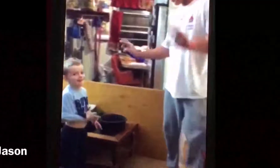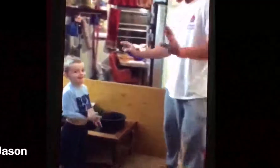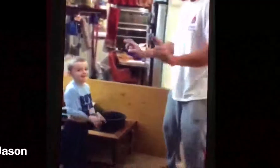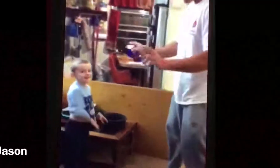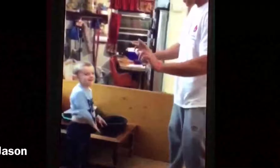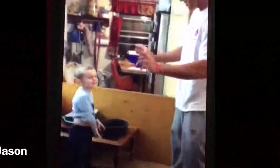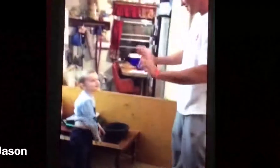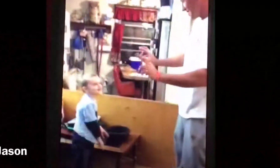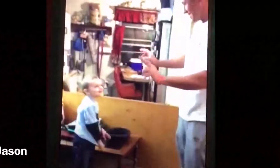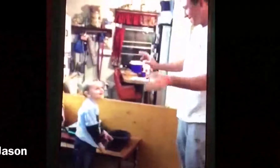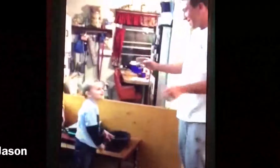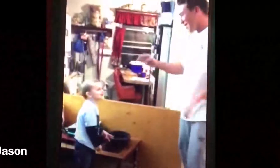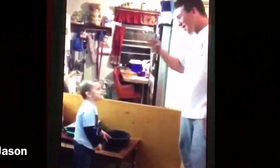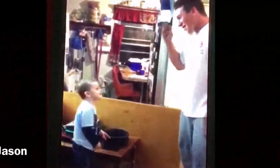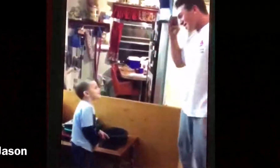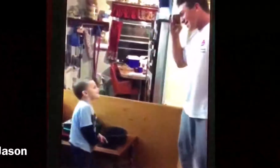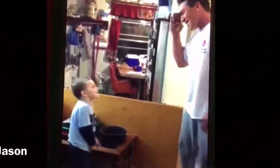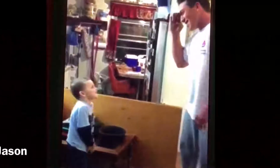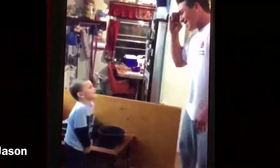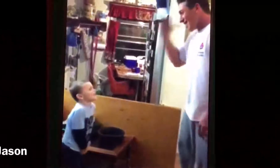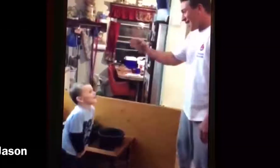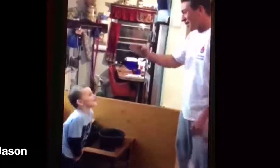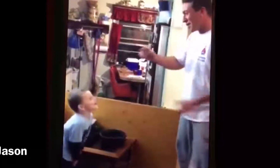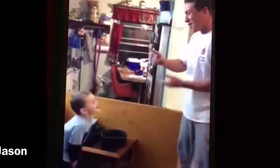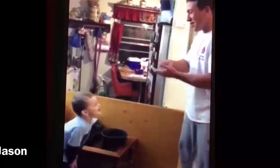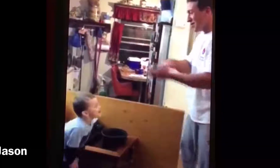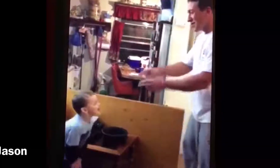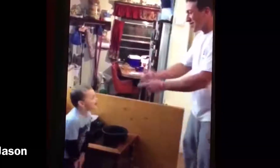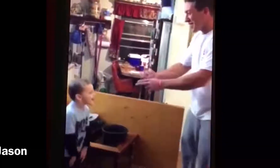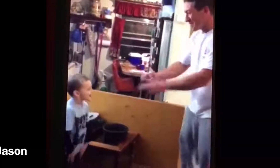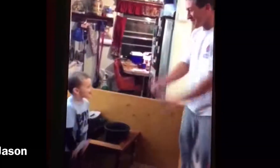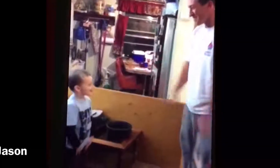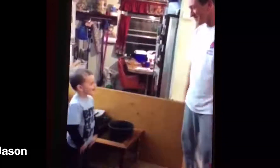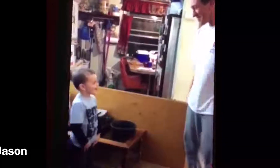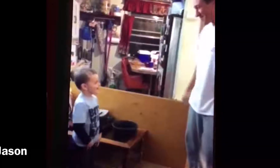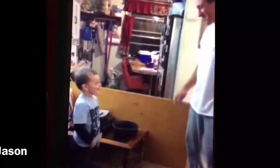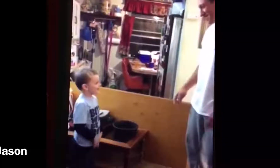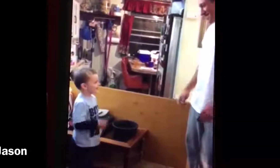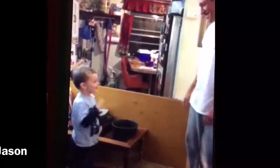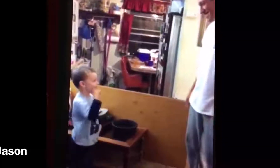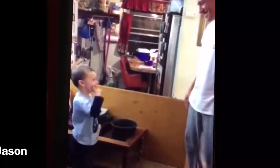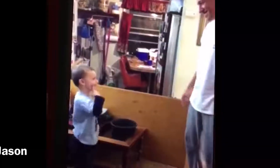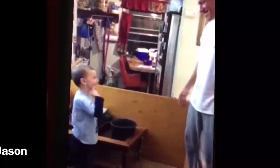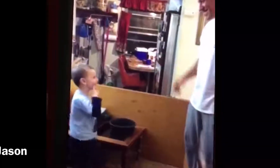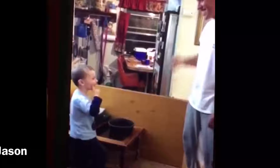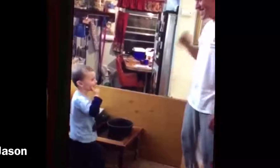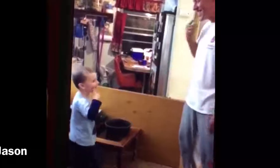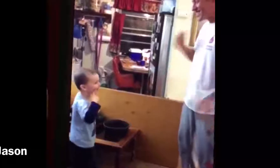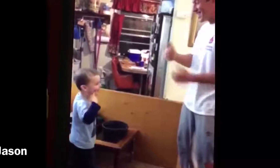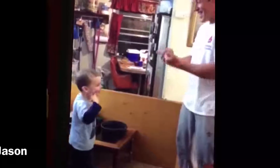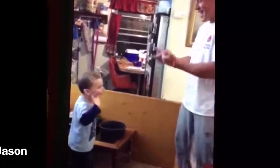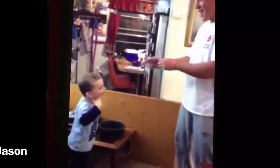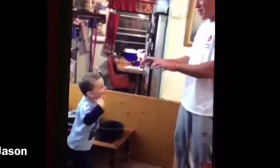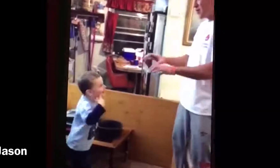Wes: Are you ready? Wes: Hello, what is your name? Jason: Jason (signs using index finger on the dimple, that is his sign name)